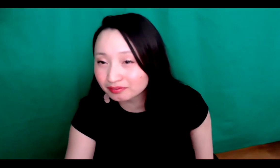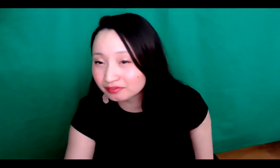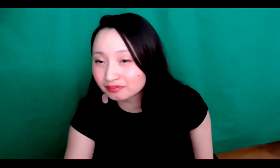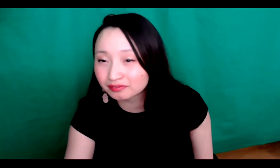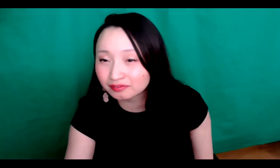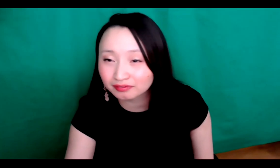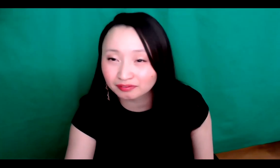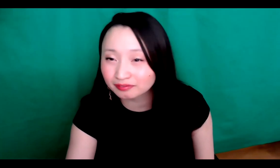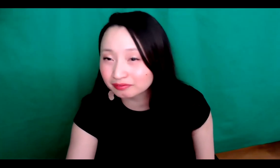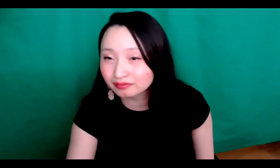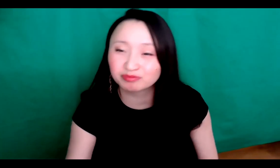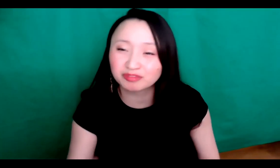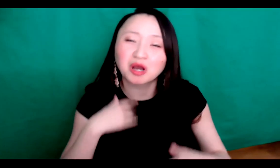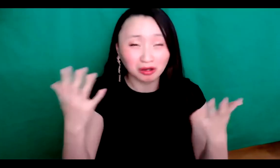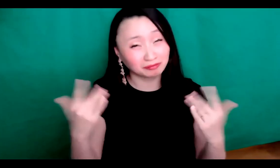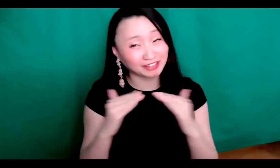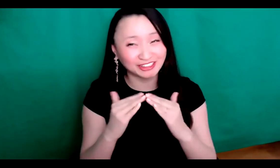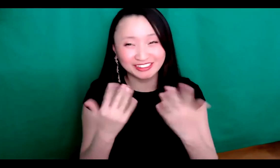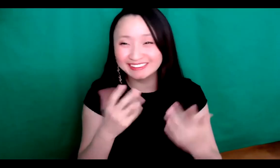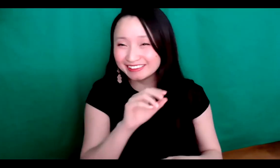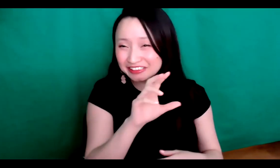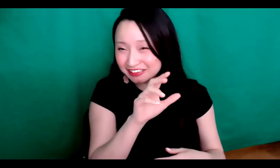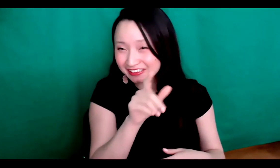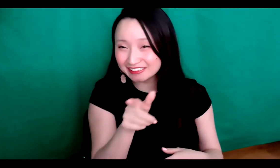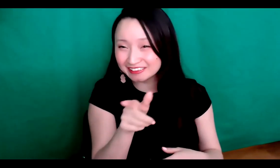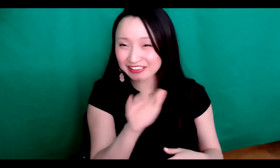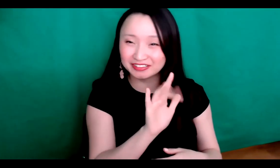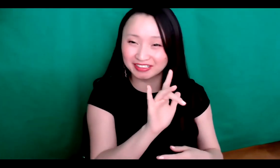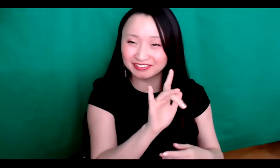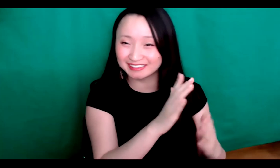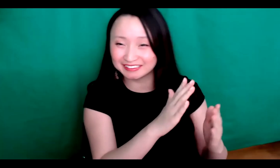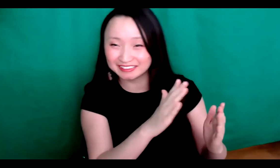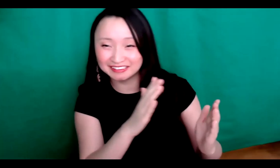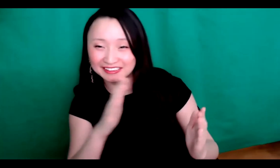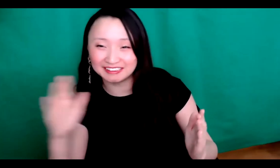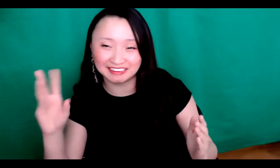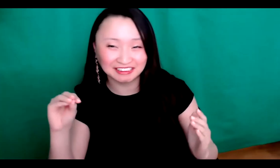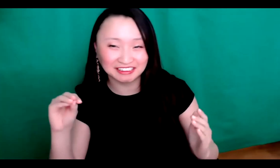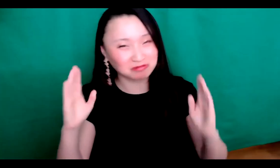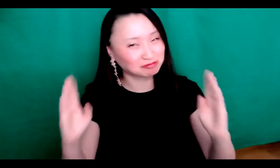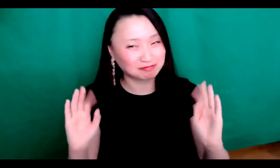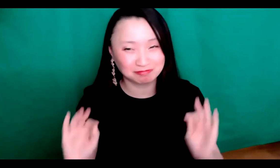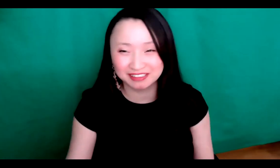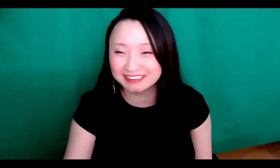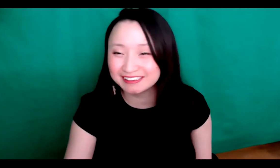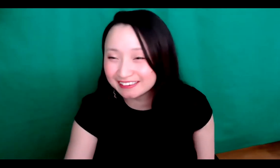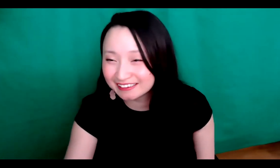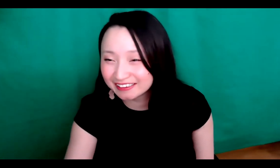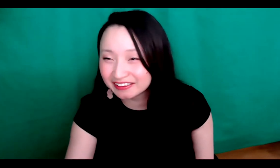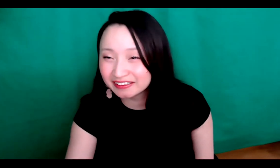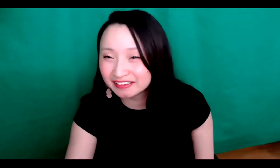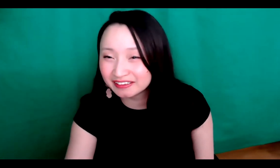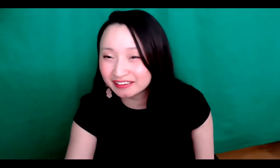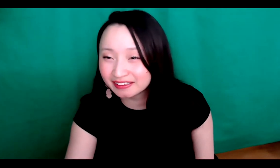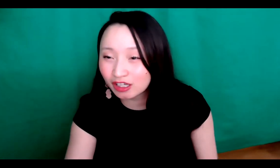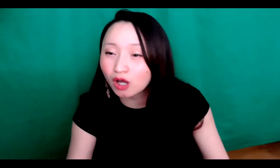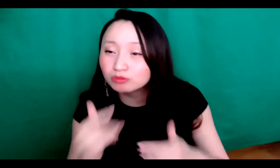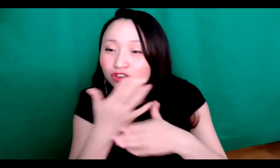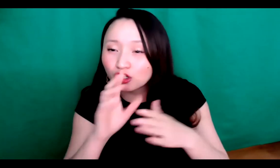40 to 50 years old. And we have individuals from 25, all the way